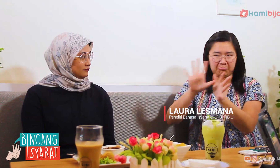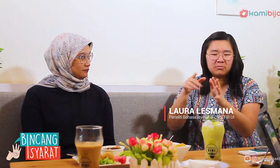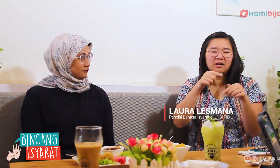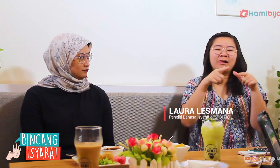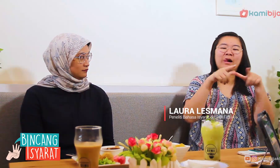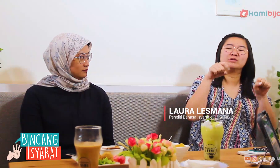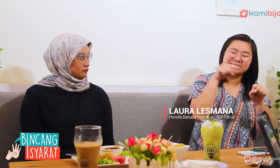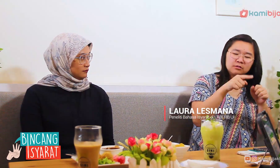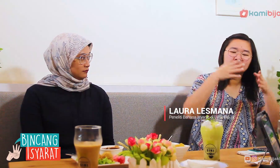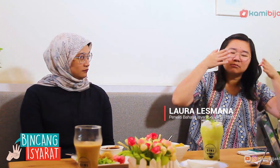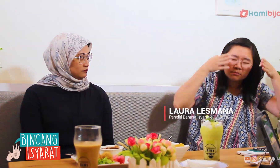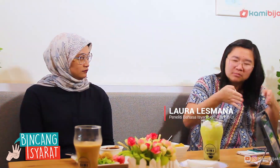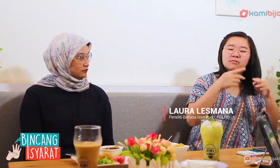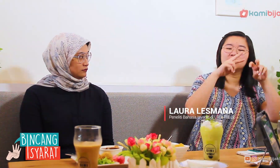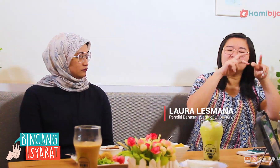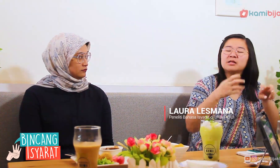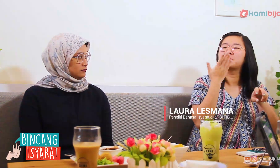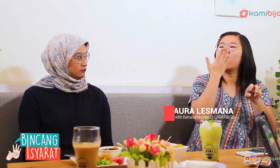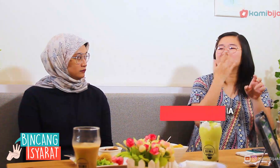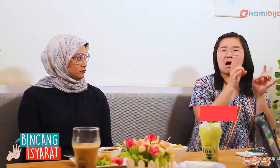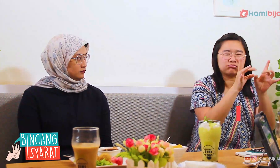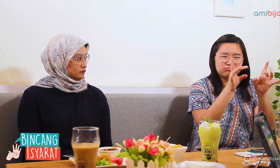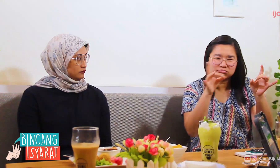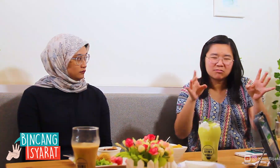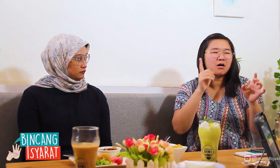Linguistics focuses on linguistics.